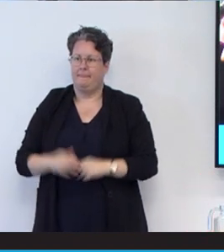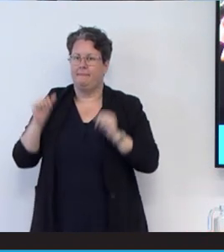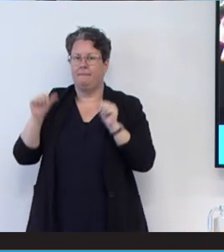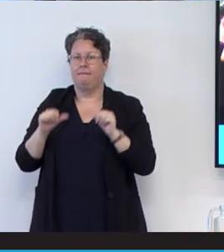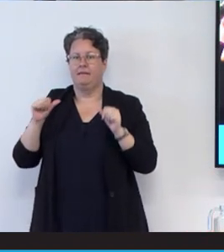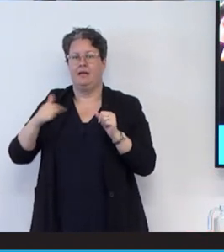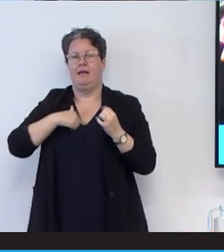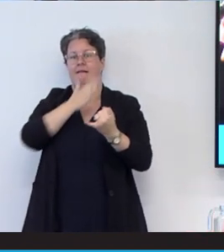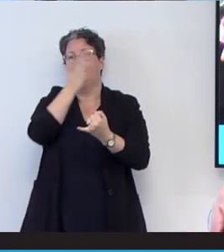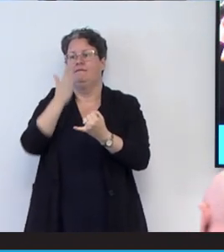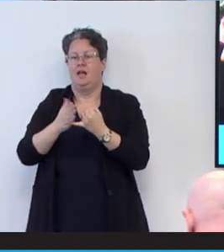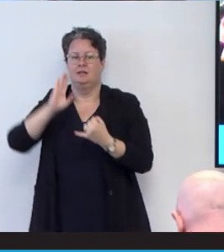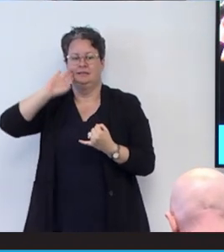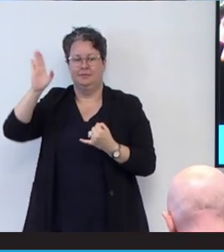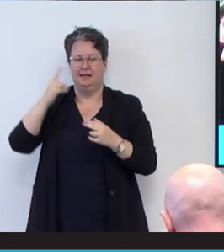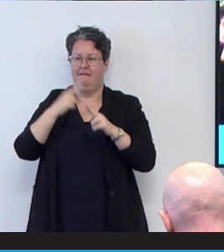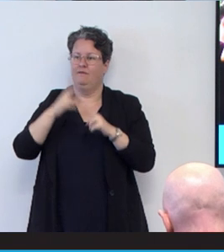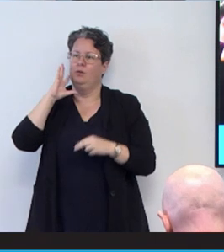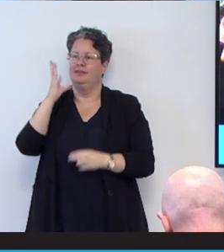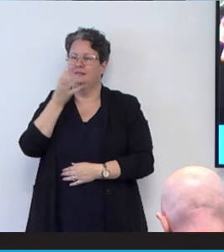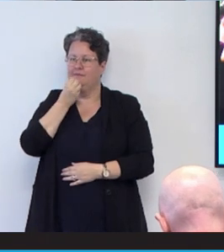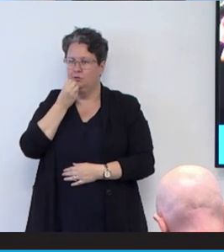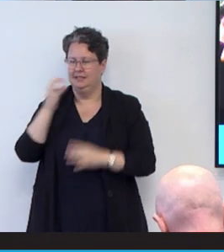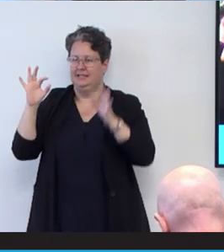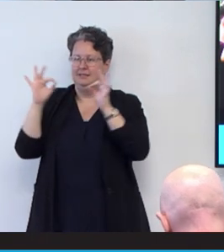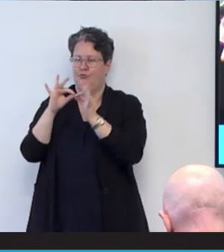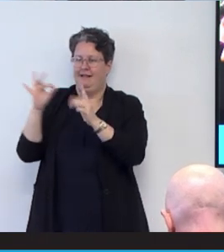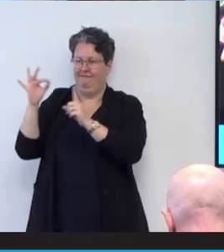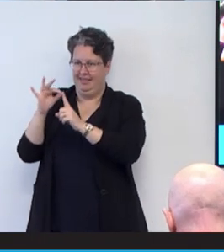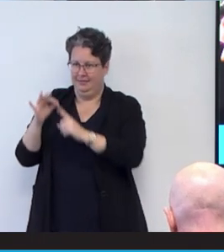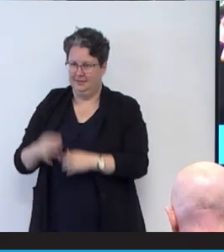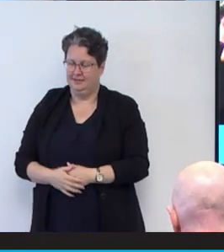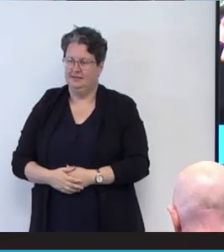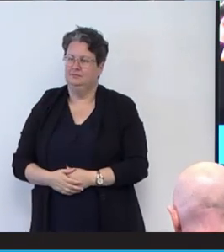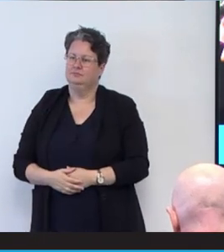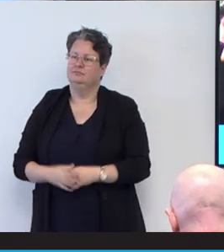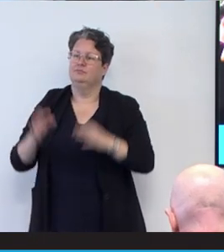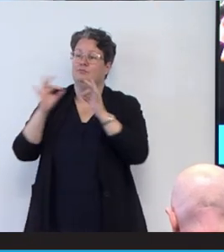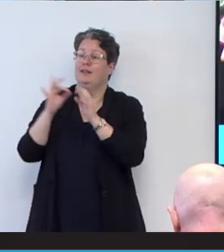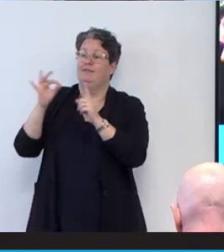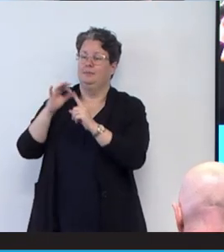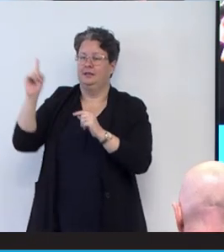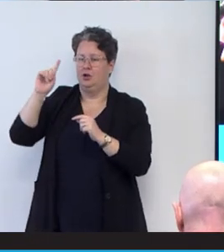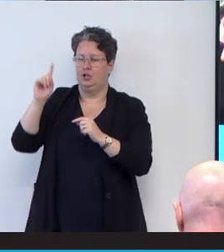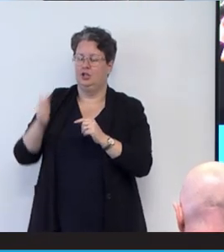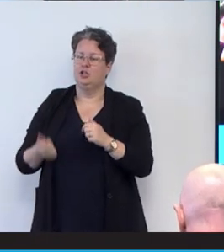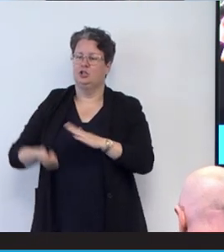Our final speaker for this afternoon is Brant Phillips. Brant is currently chief impact officer